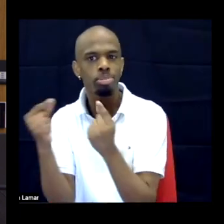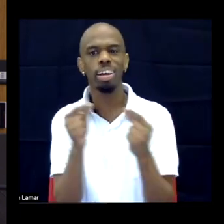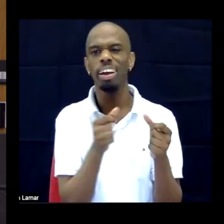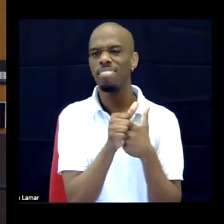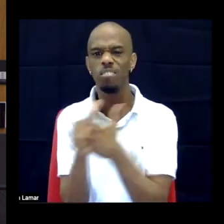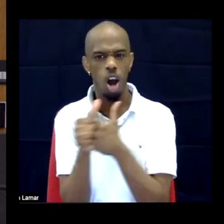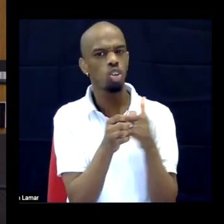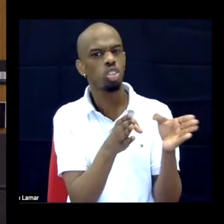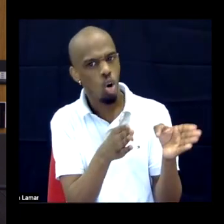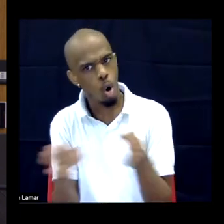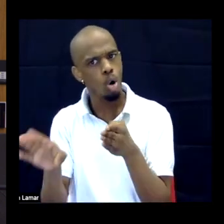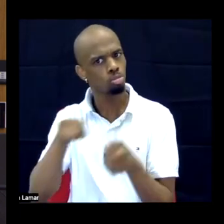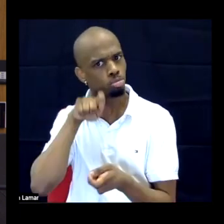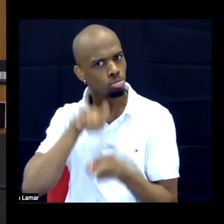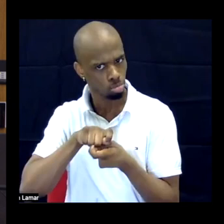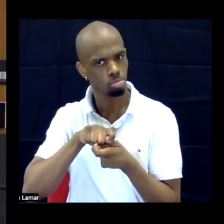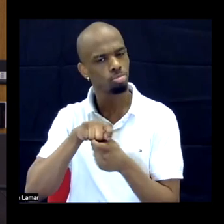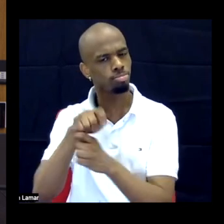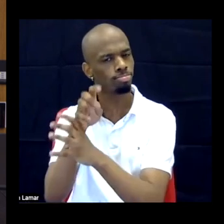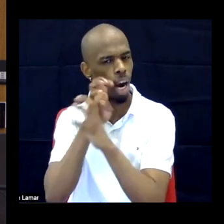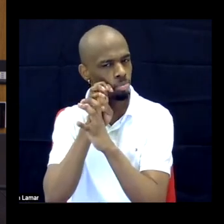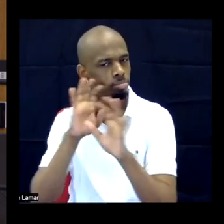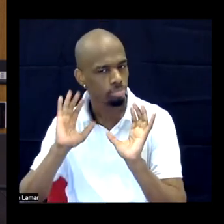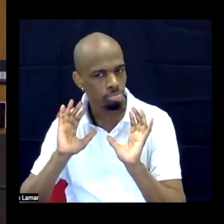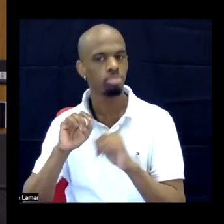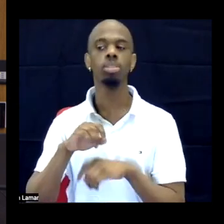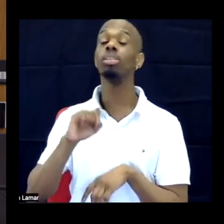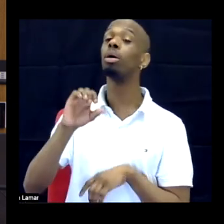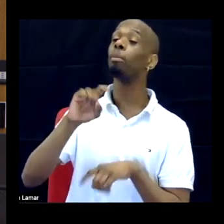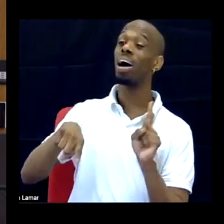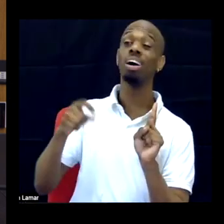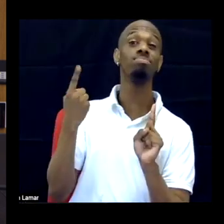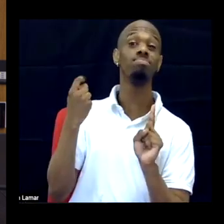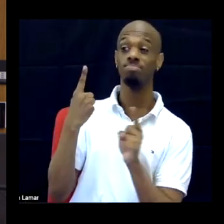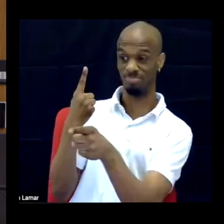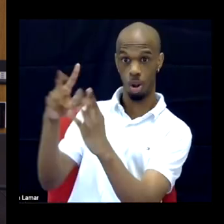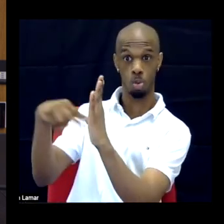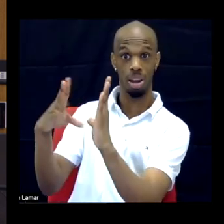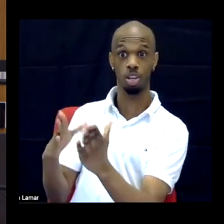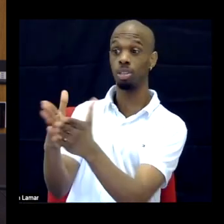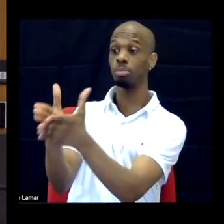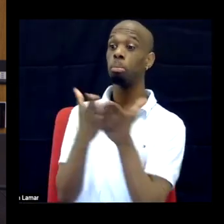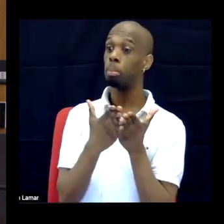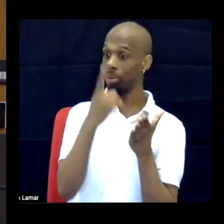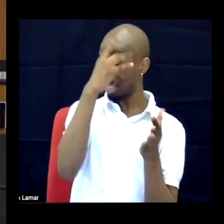contemporary disabled activists, and the reader suggested I change that up.